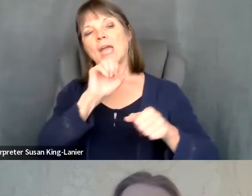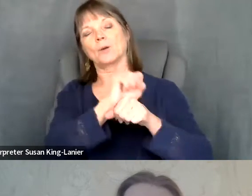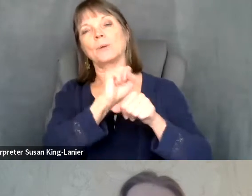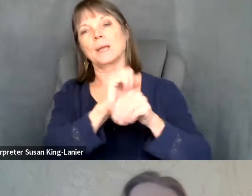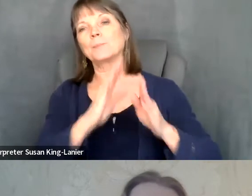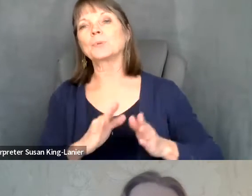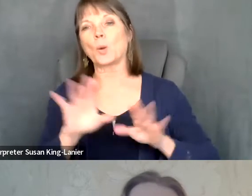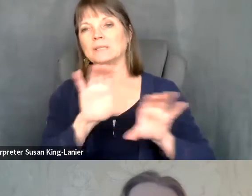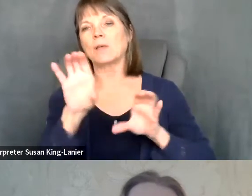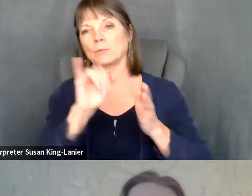Next time, please.